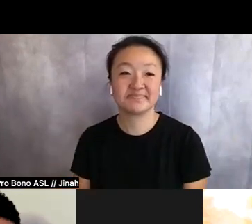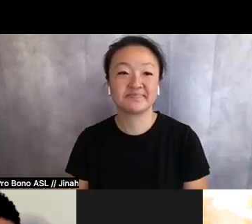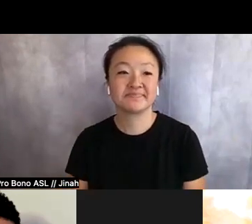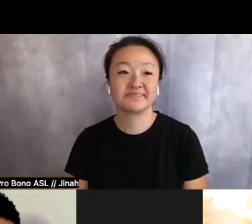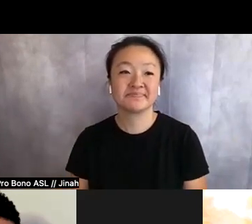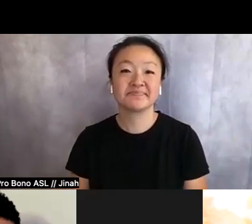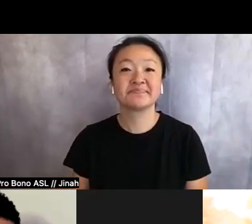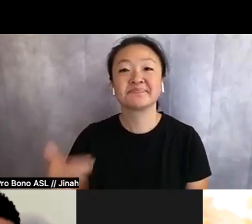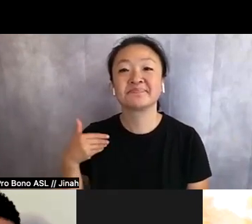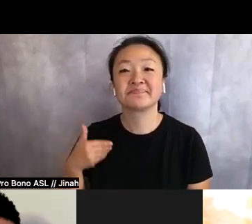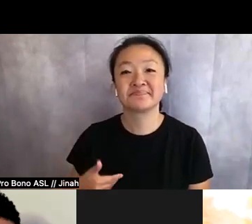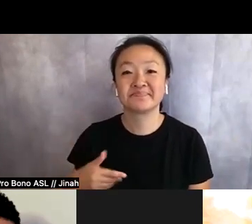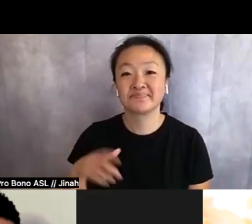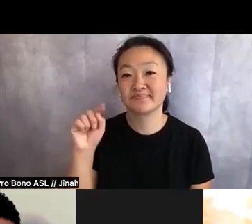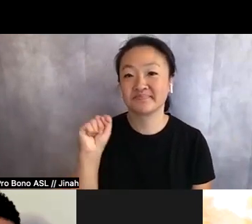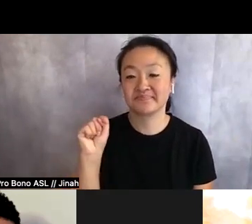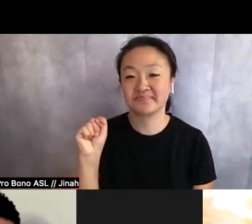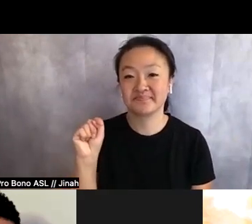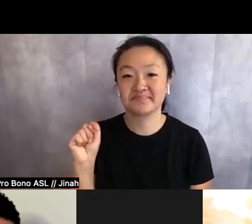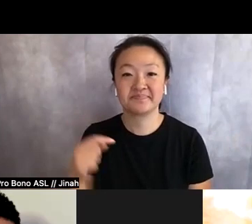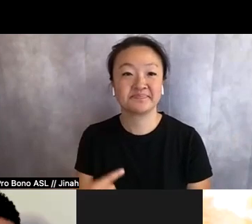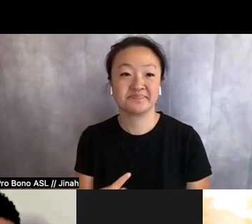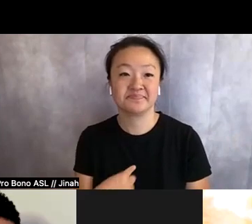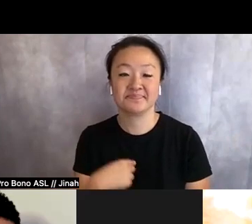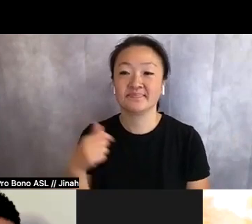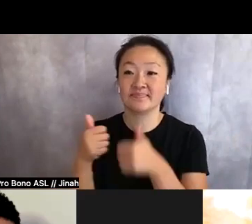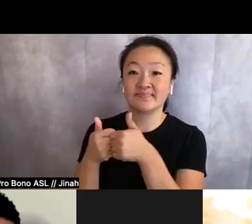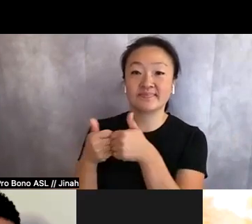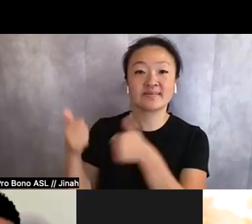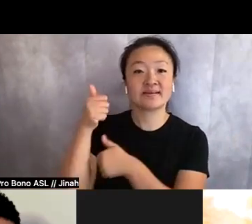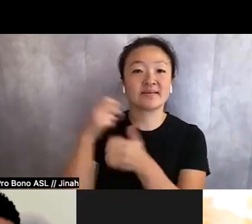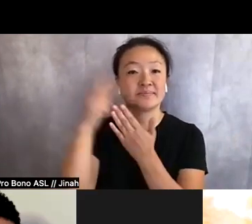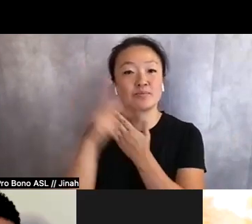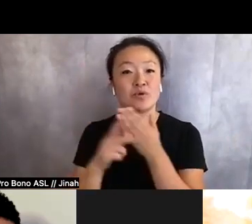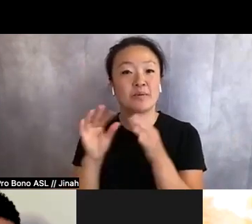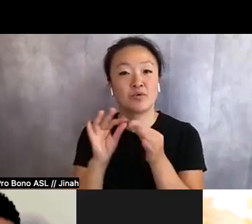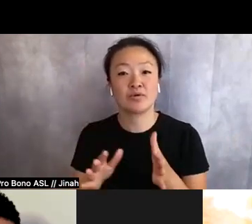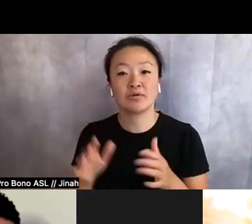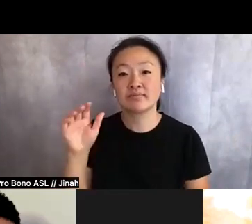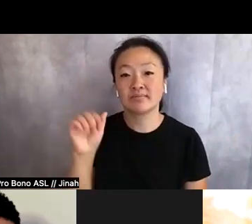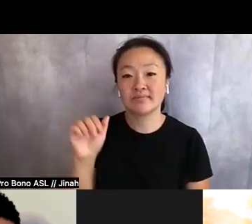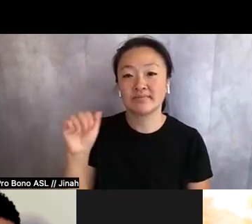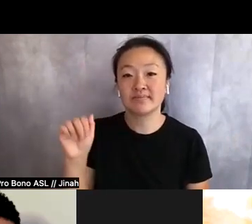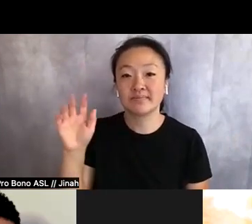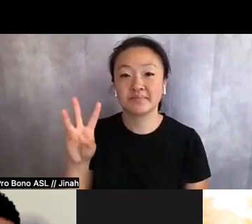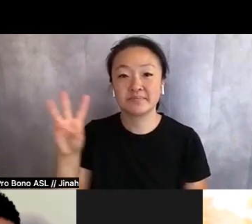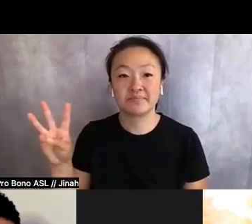My name is t. and I am the senior programs coordinator at AAWW. For accessibility,